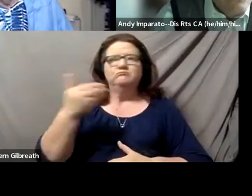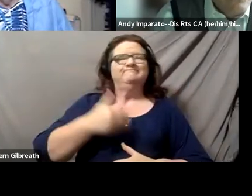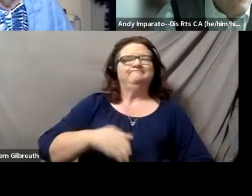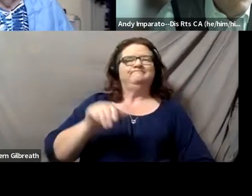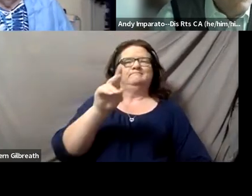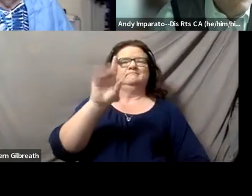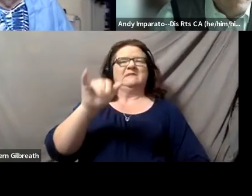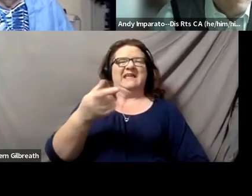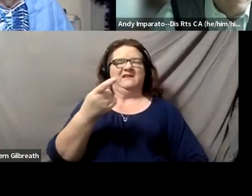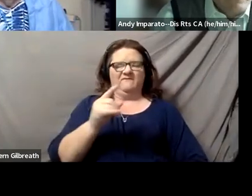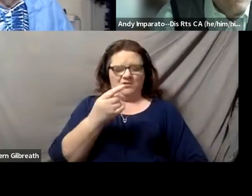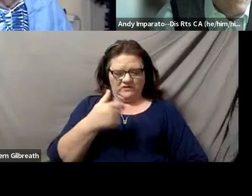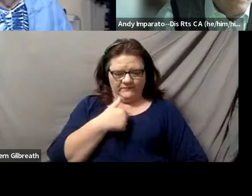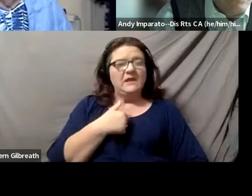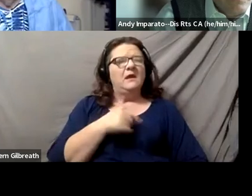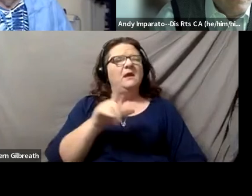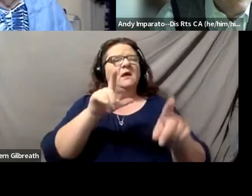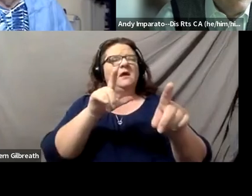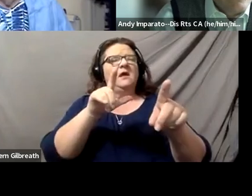You know, Lauren, one thing I just want to lift up